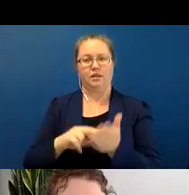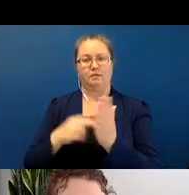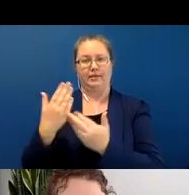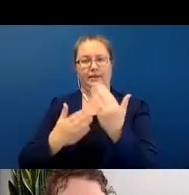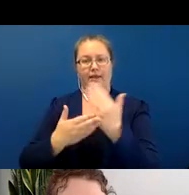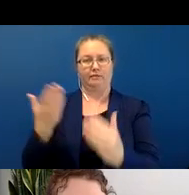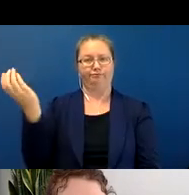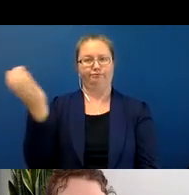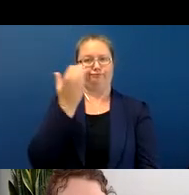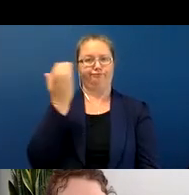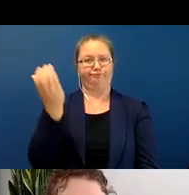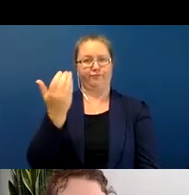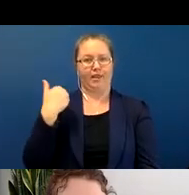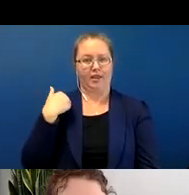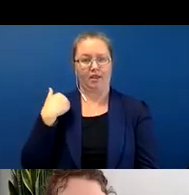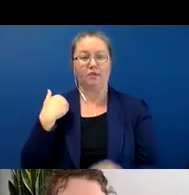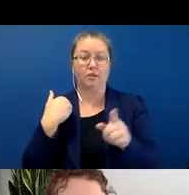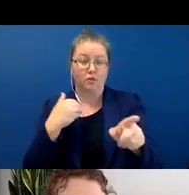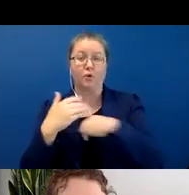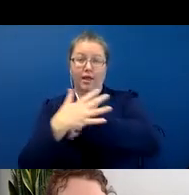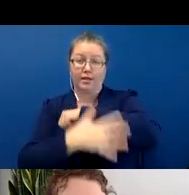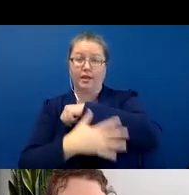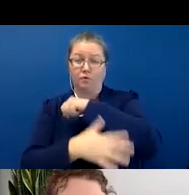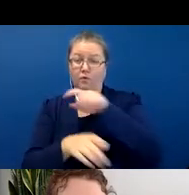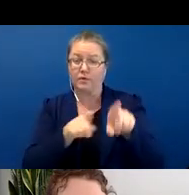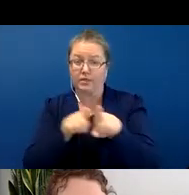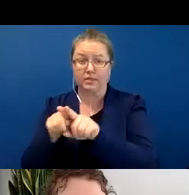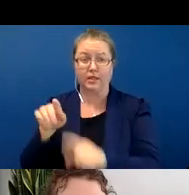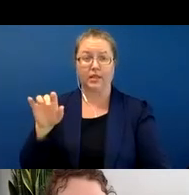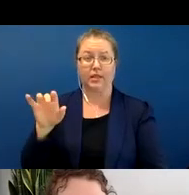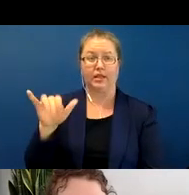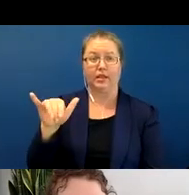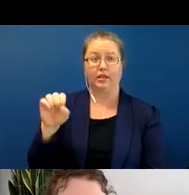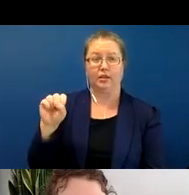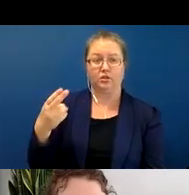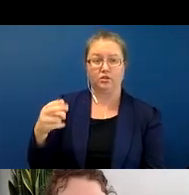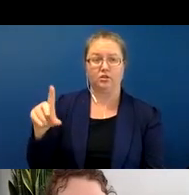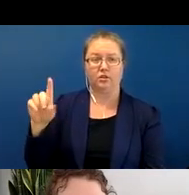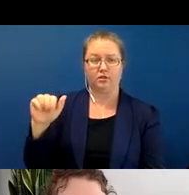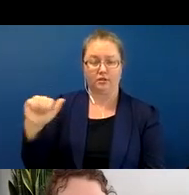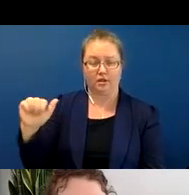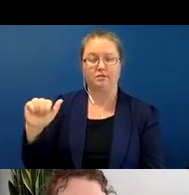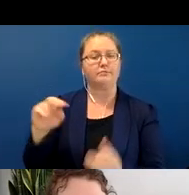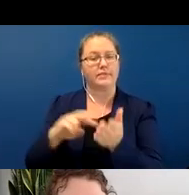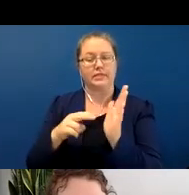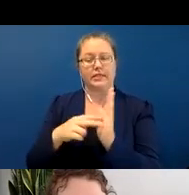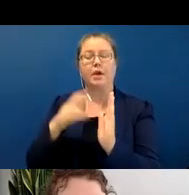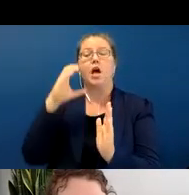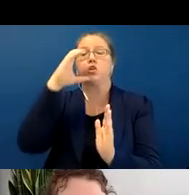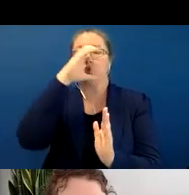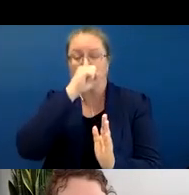or less kind of like the same way, where the hand is implicit in the carrying. And then